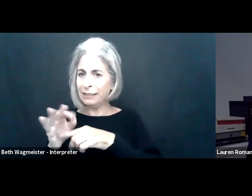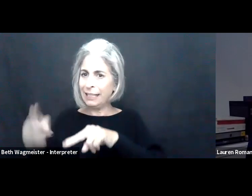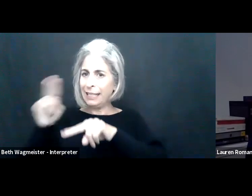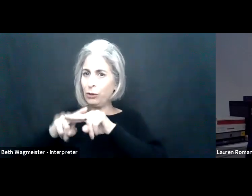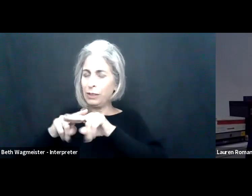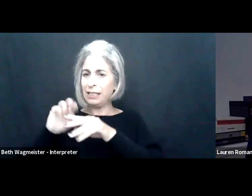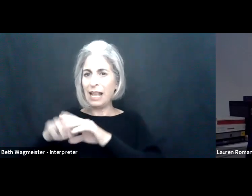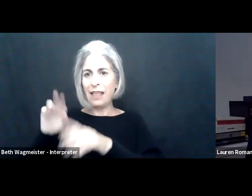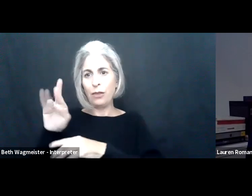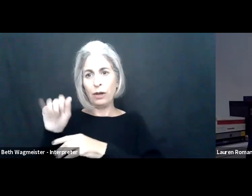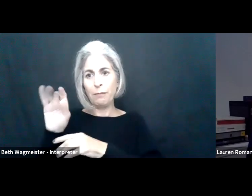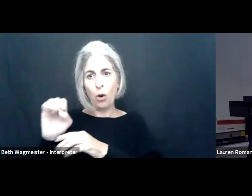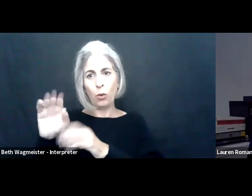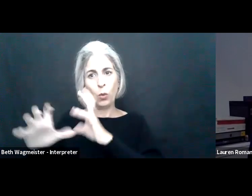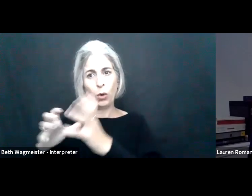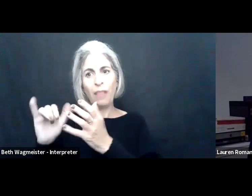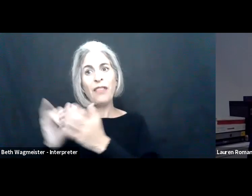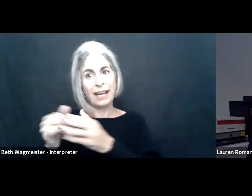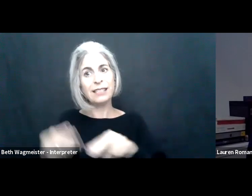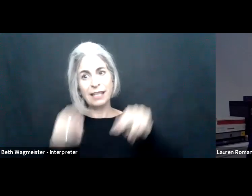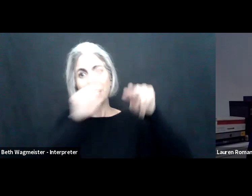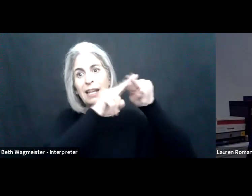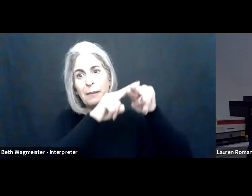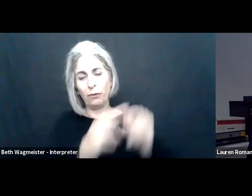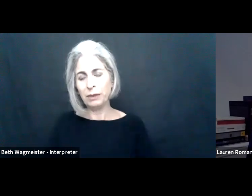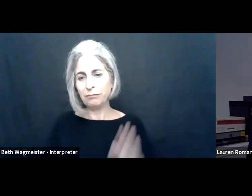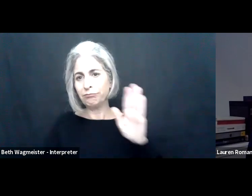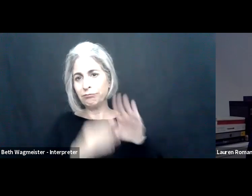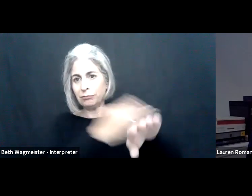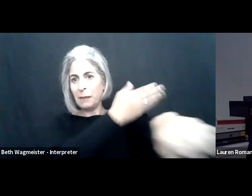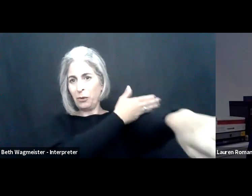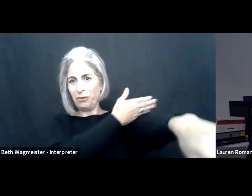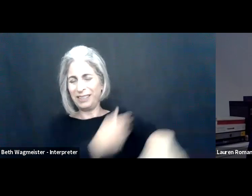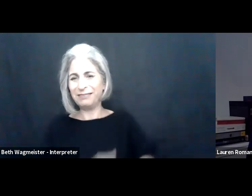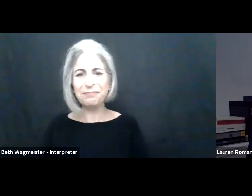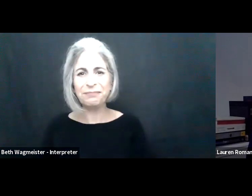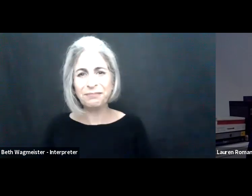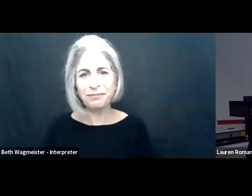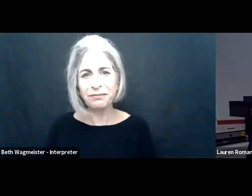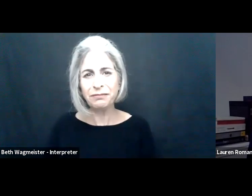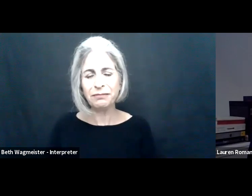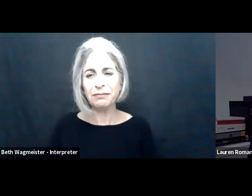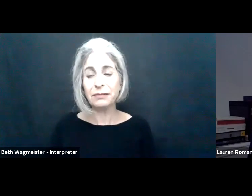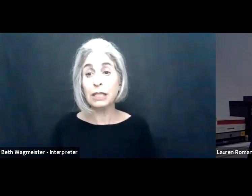saying that their team is functionally inclusive in a remote world is a significant improvement. On the right we asked a different